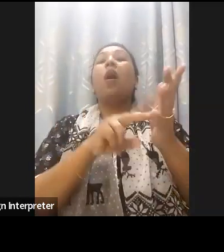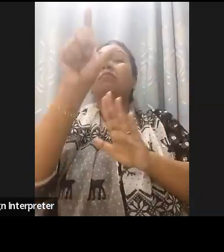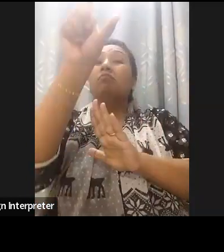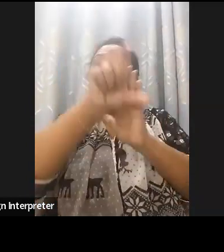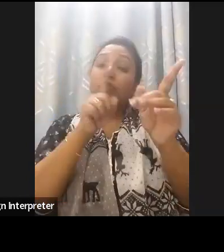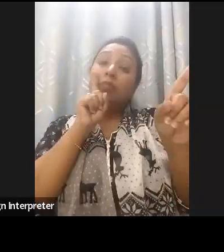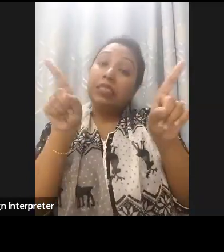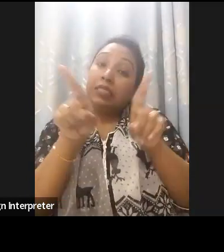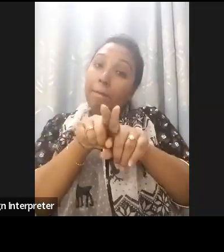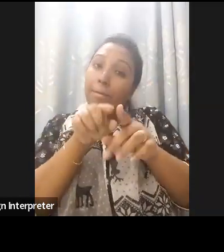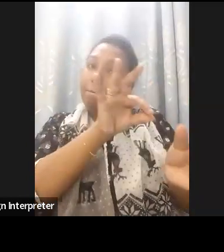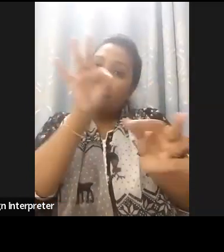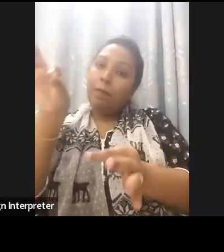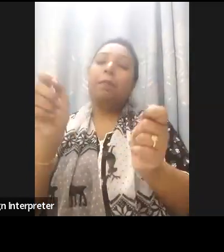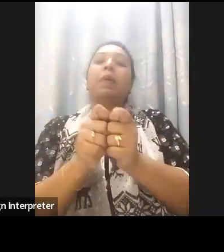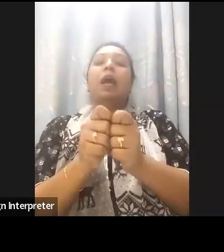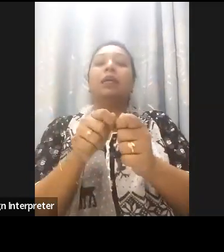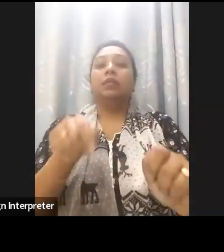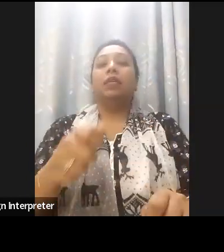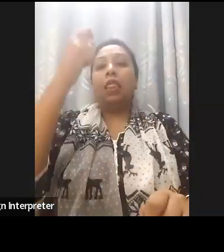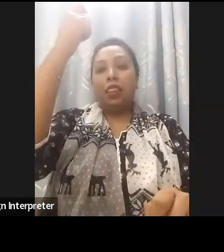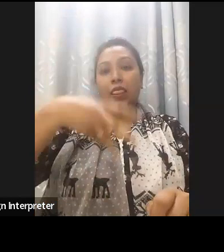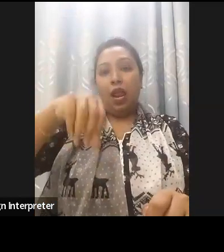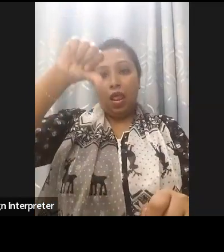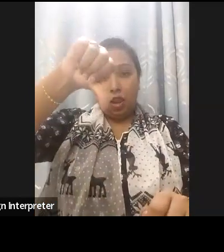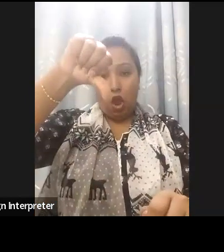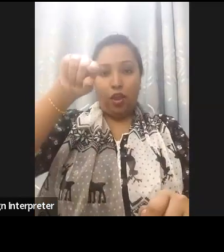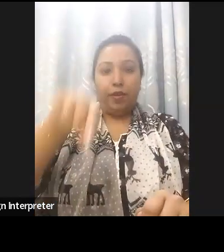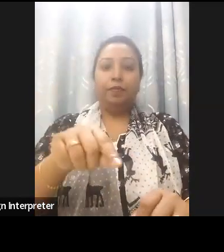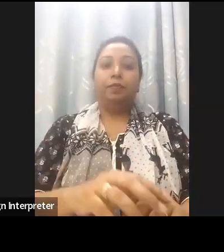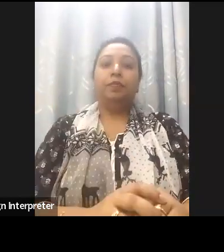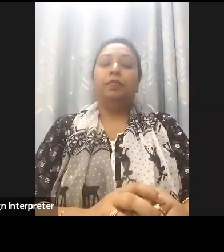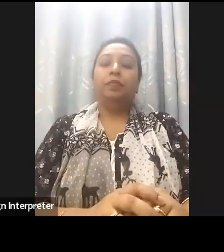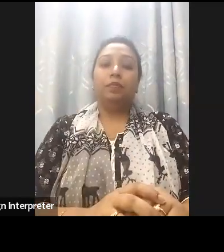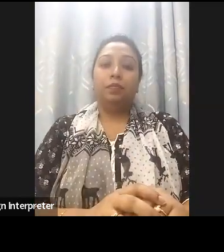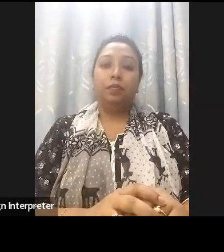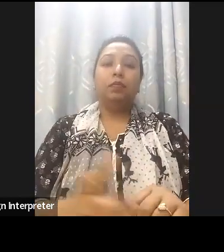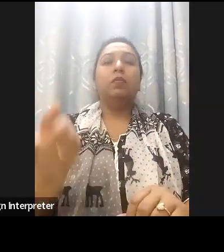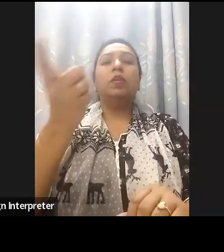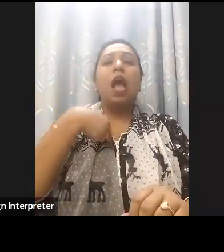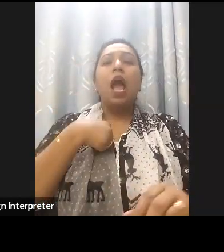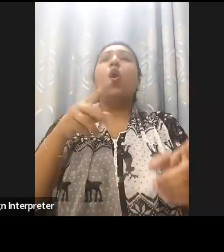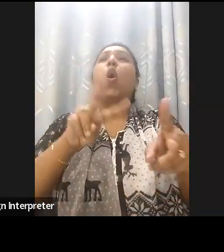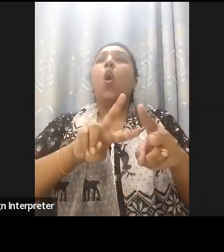particularly Article 9 and other obligation principles in the convention.